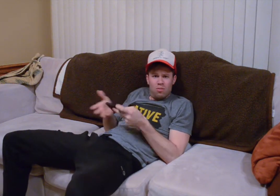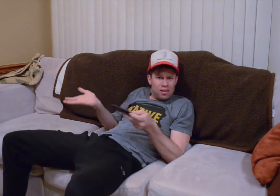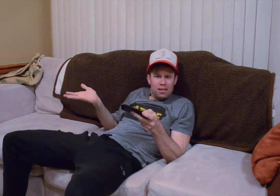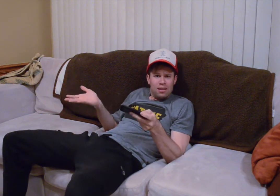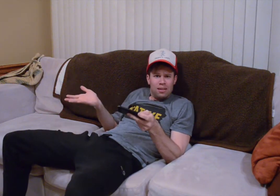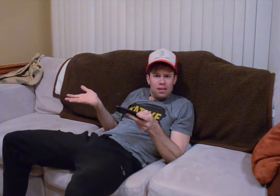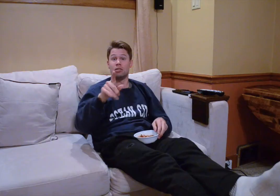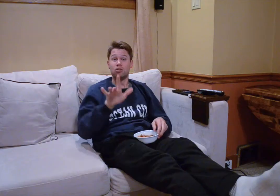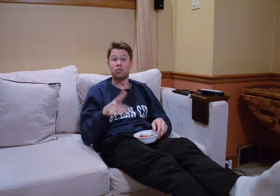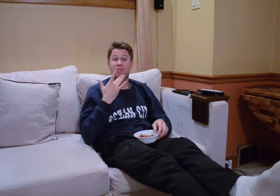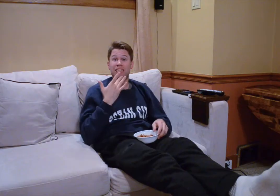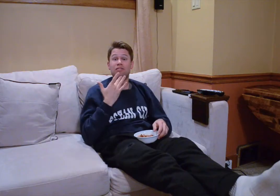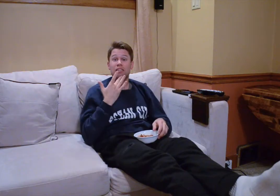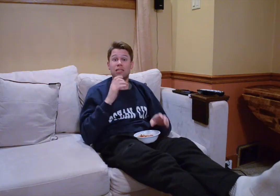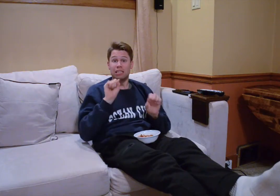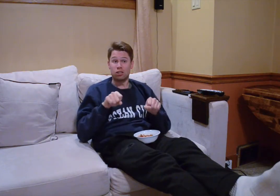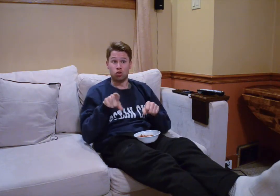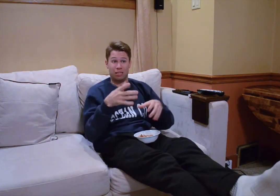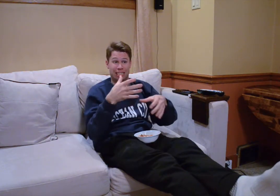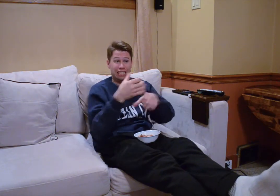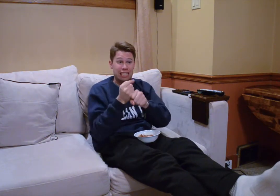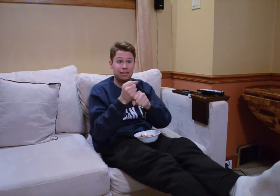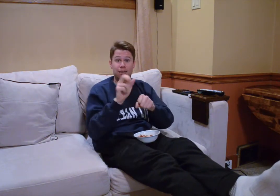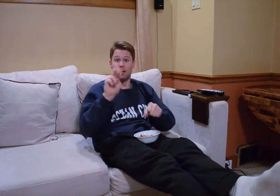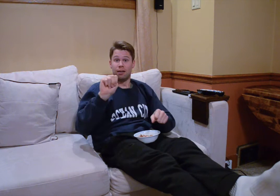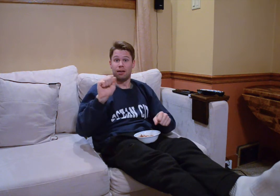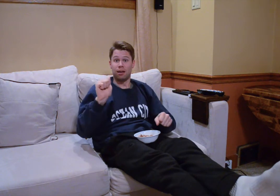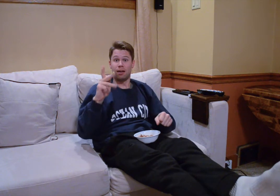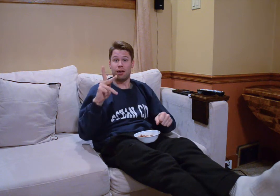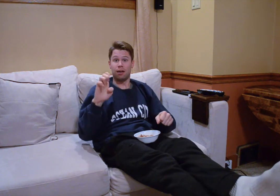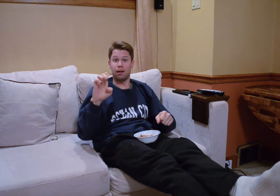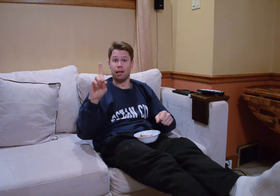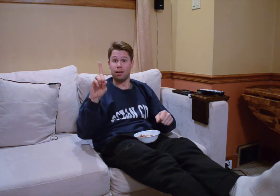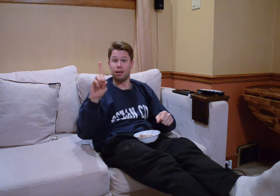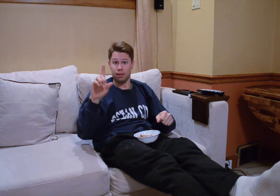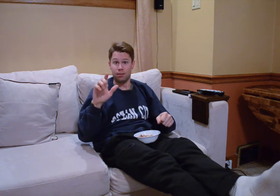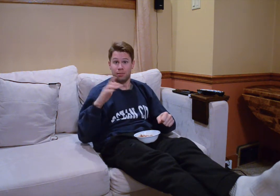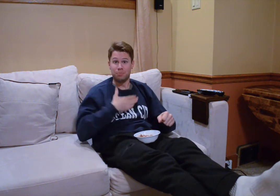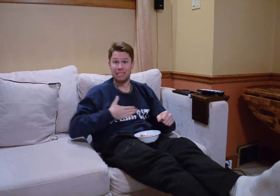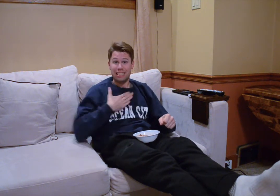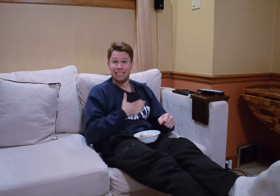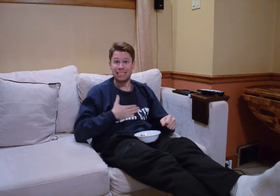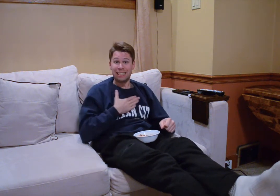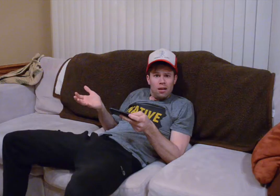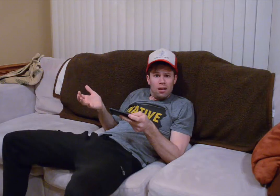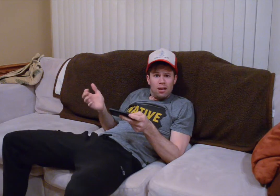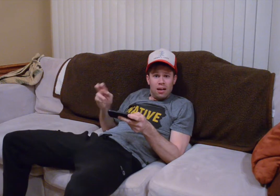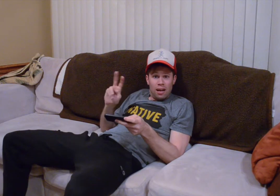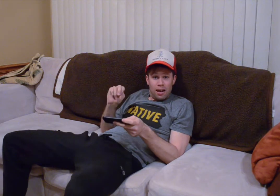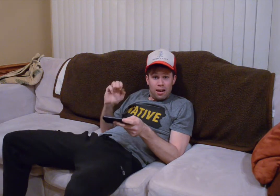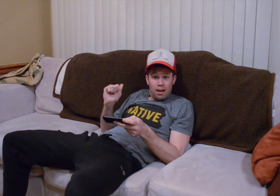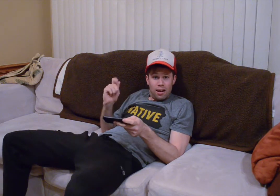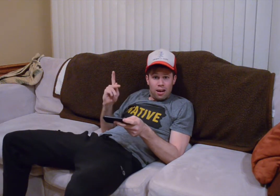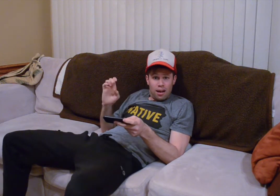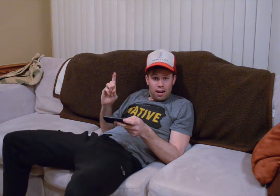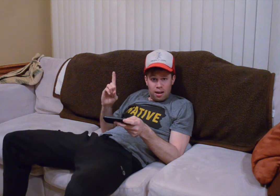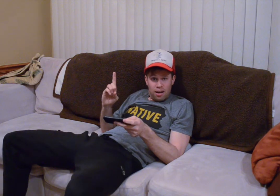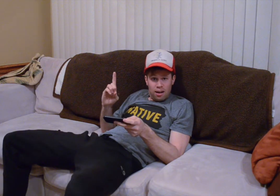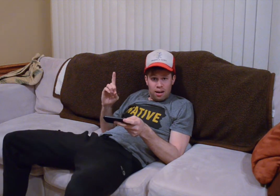WHAT? DO MY FAVOR, CAN YOU GET N...A...K...E...D, PLEASE. N...A...K...E...D